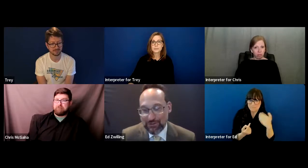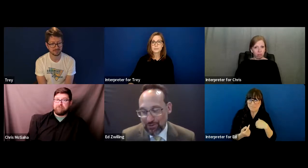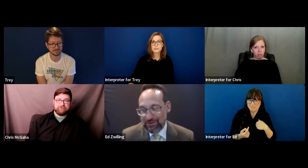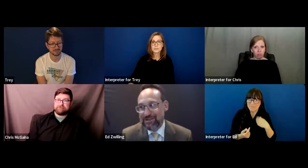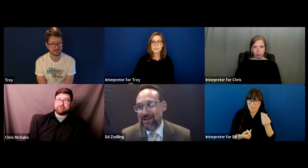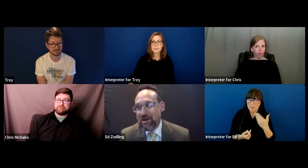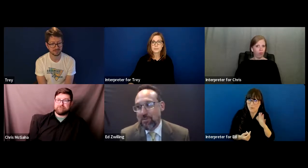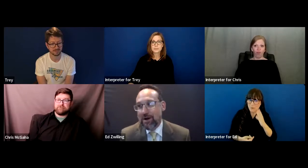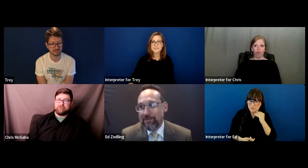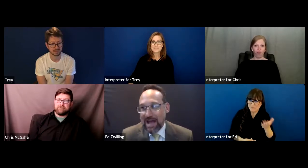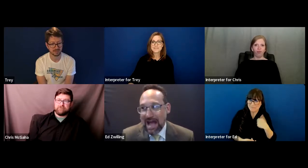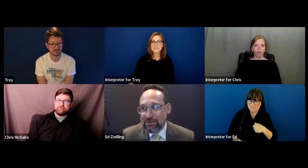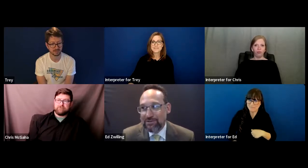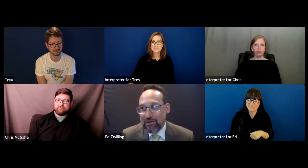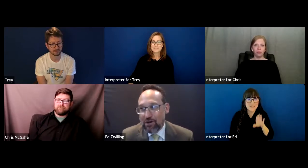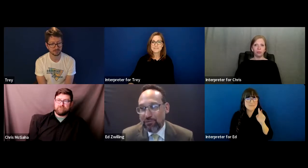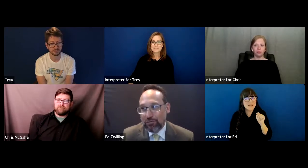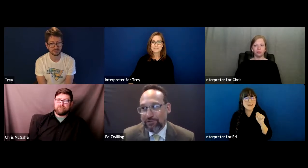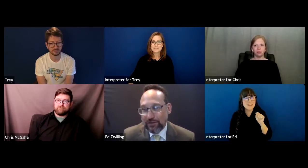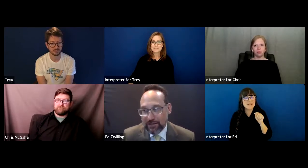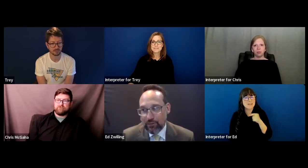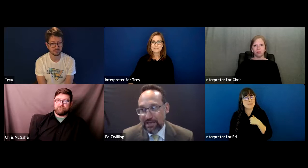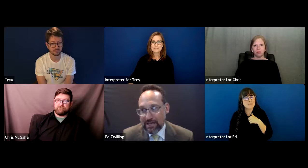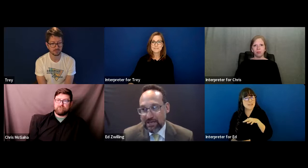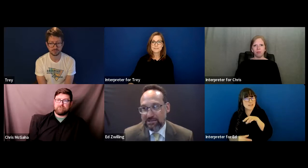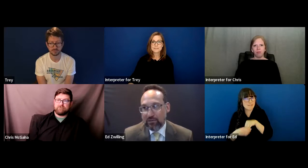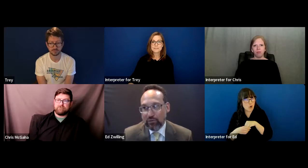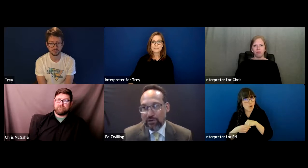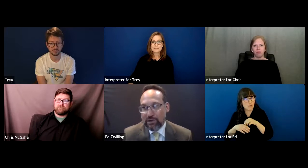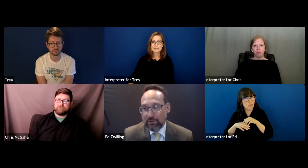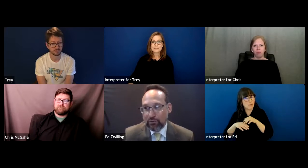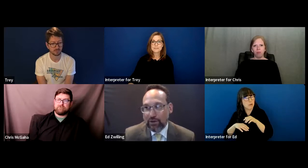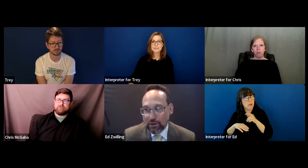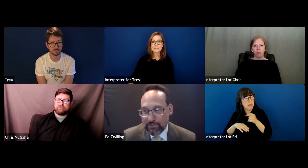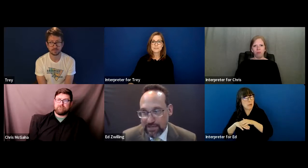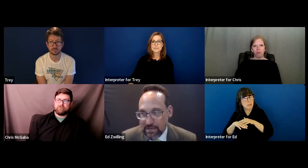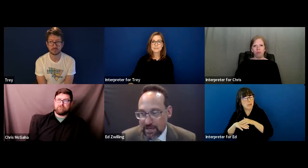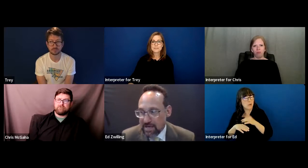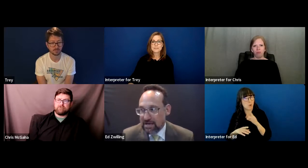experience. I was involved peripherally in a case that really irked me.